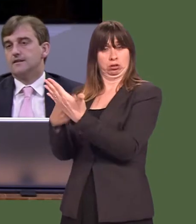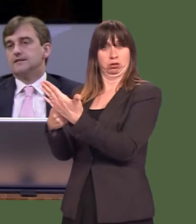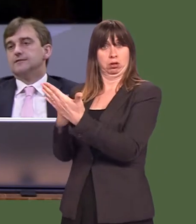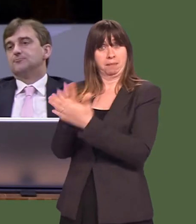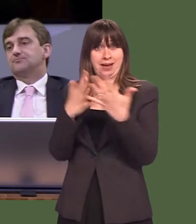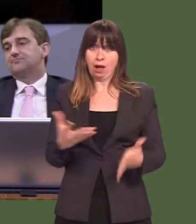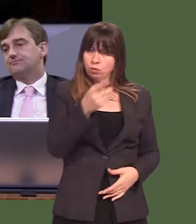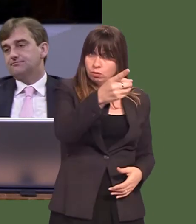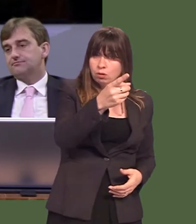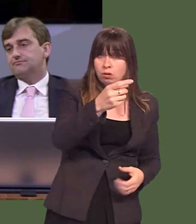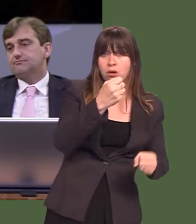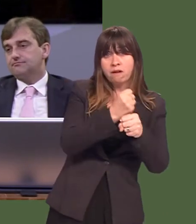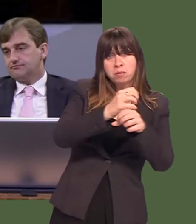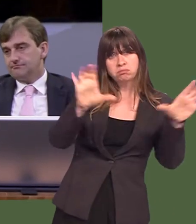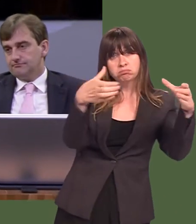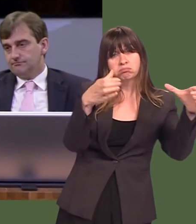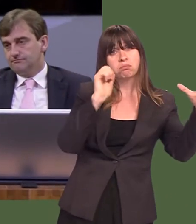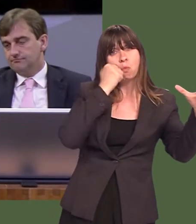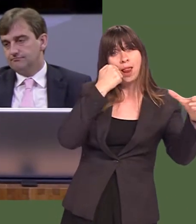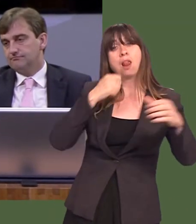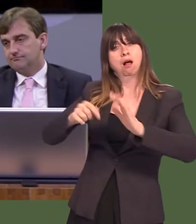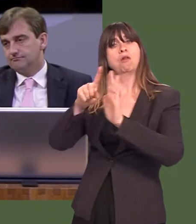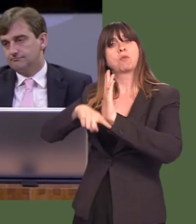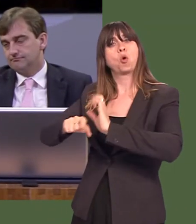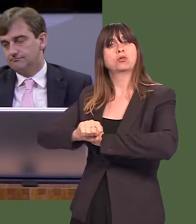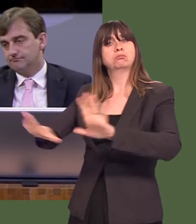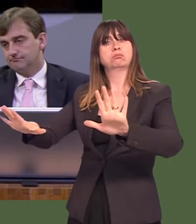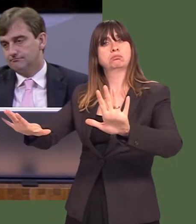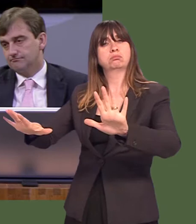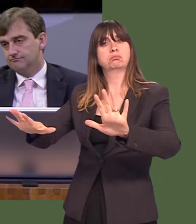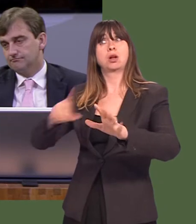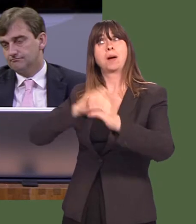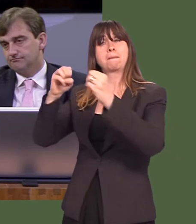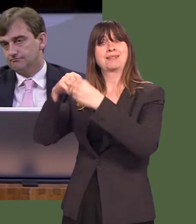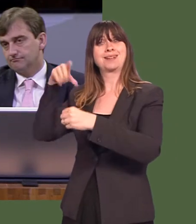Will you, as a Government, commit to making that report available given that Betsi Cadwaladr